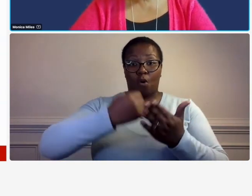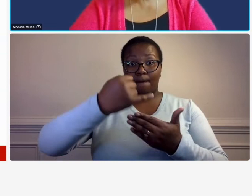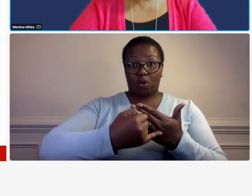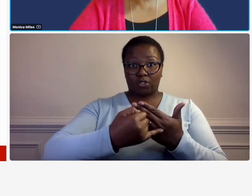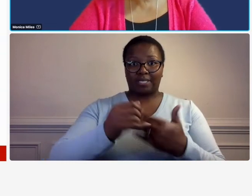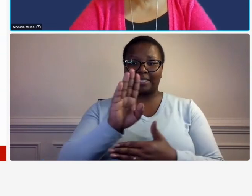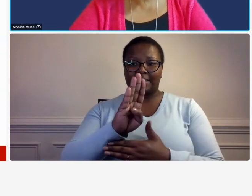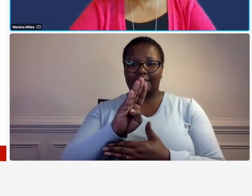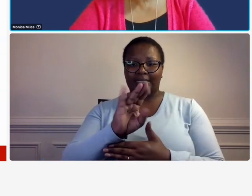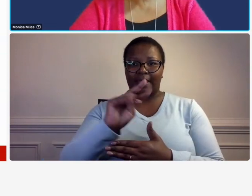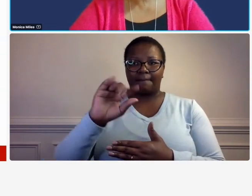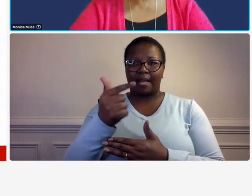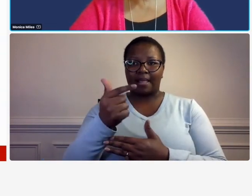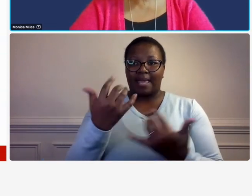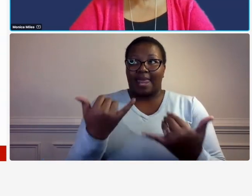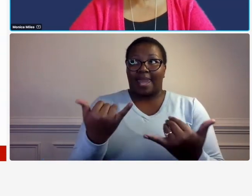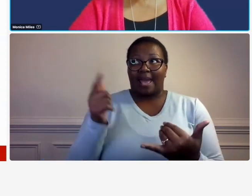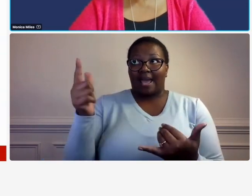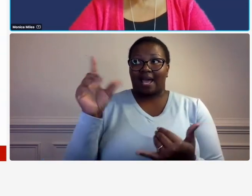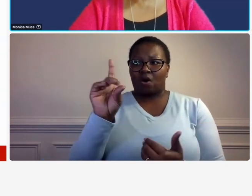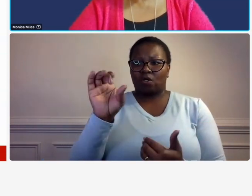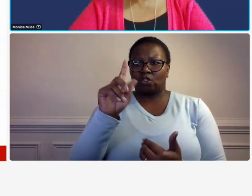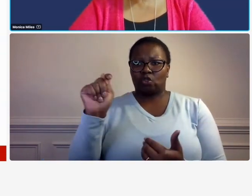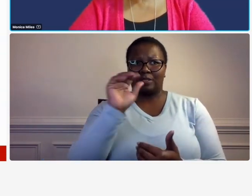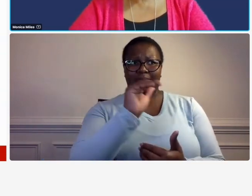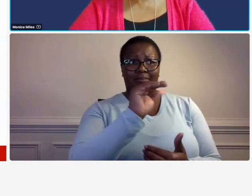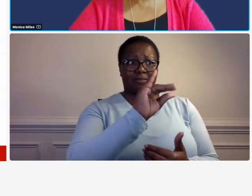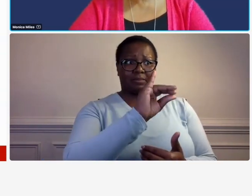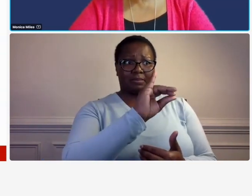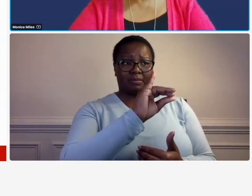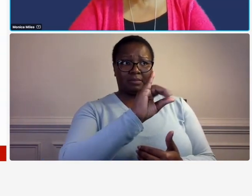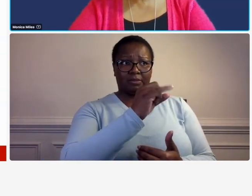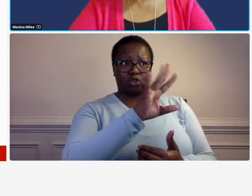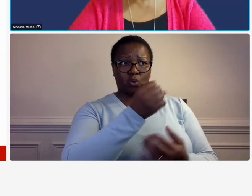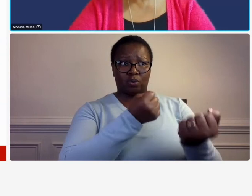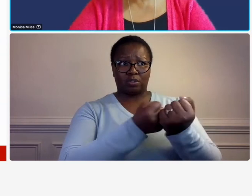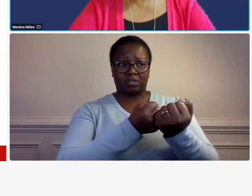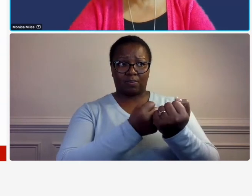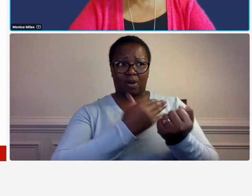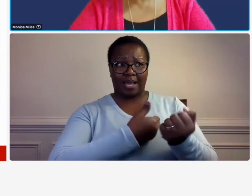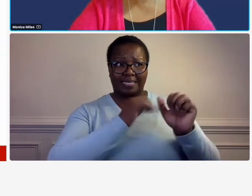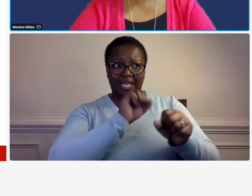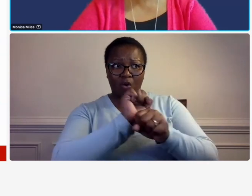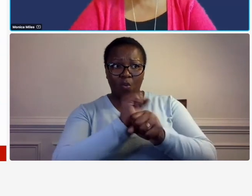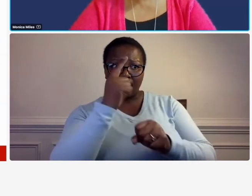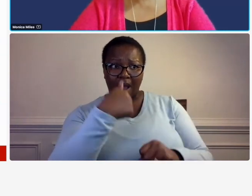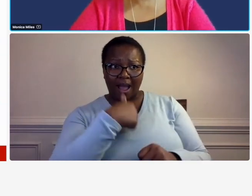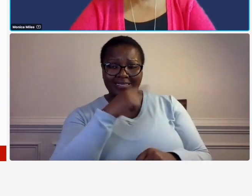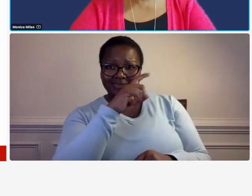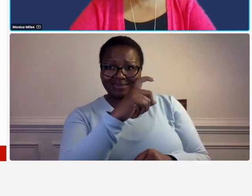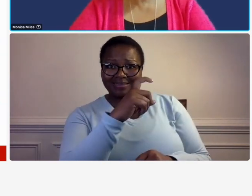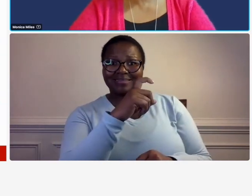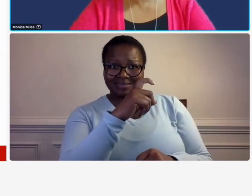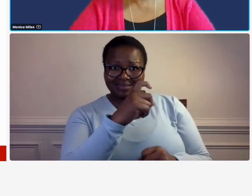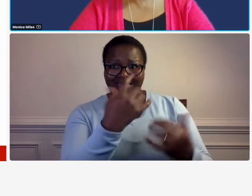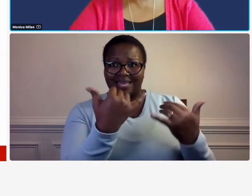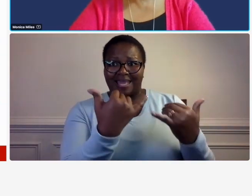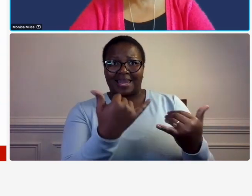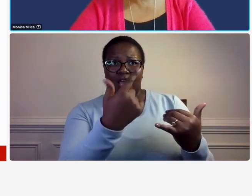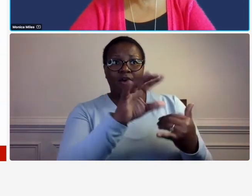for joe's labor well at this point because this is a year or two later you sadly discover that joe